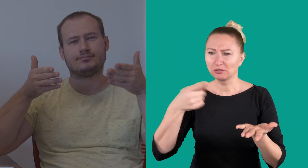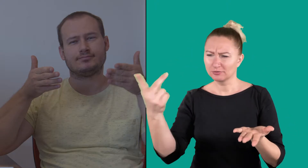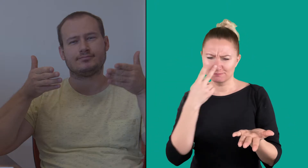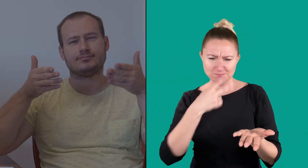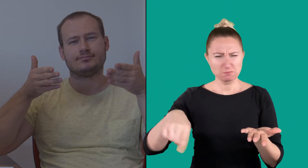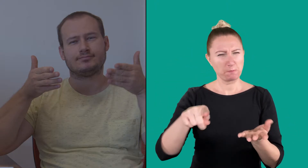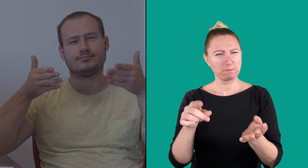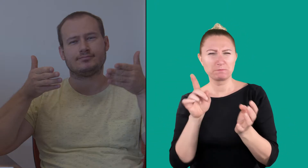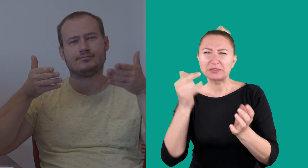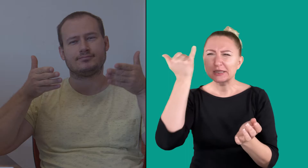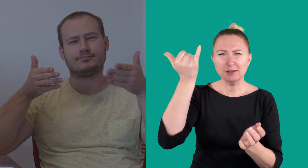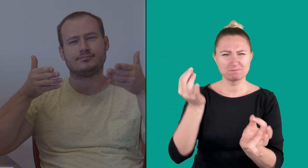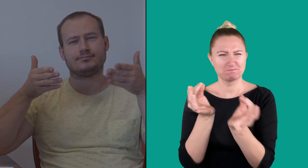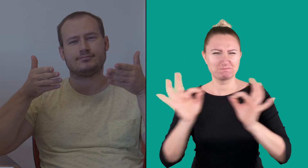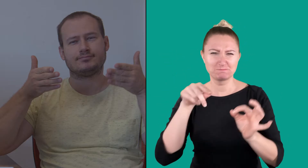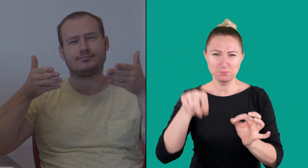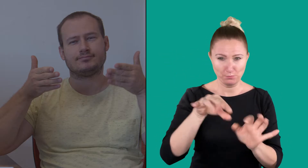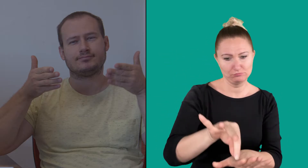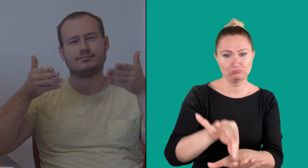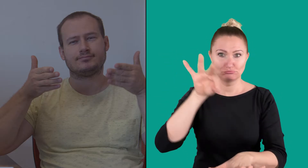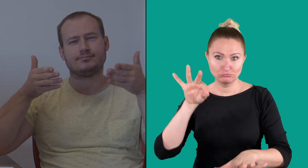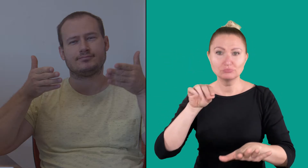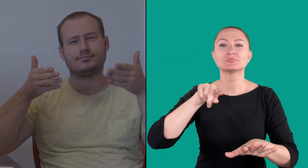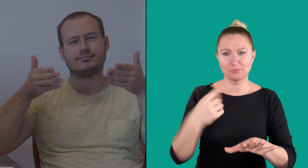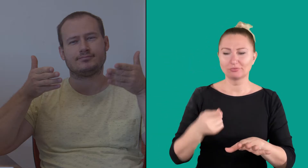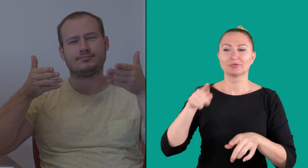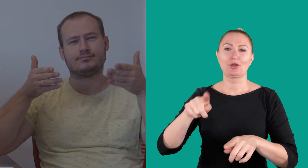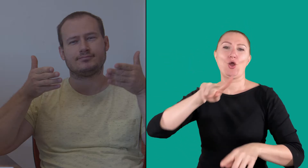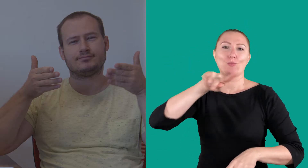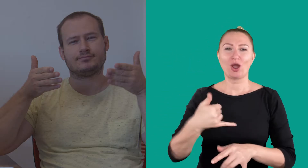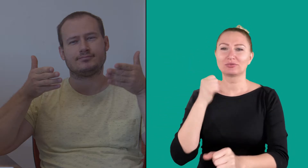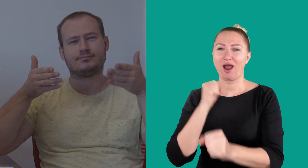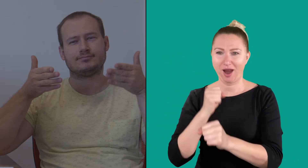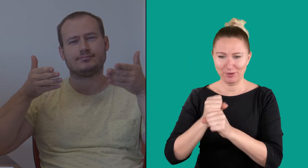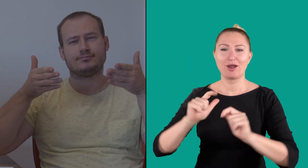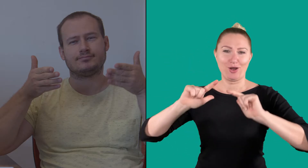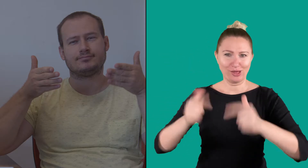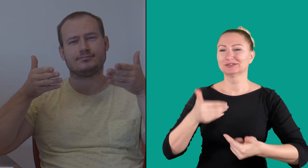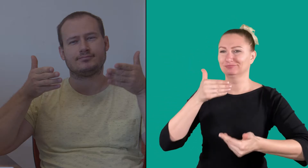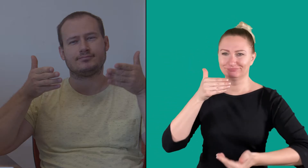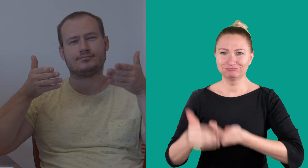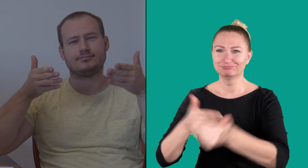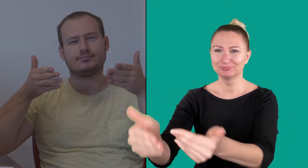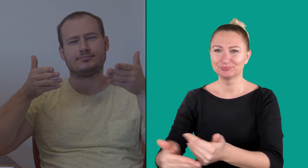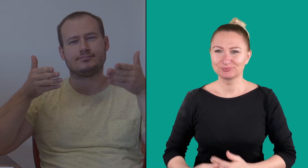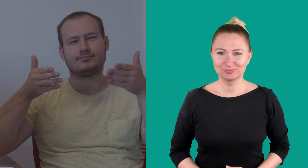Then they choose which is the best idea and so it is already on the way.